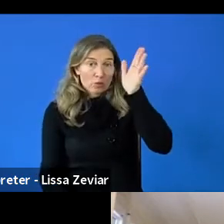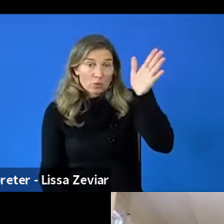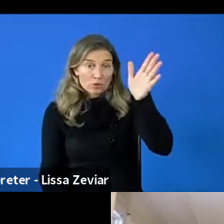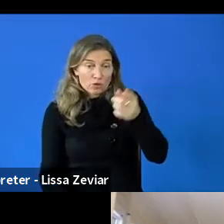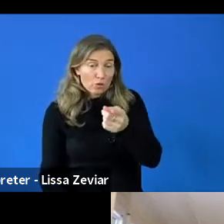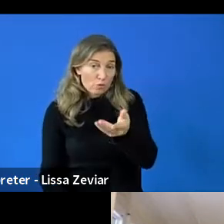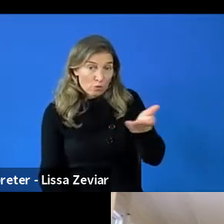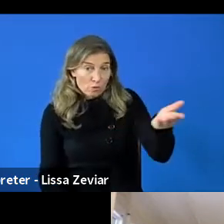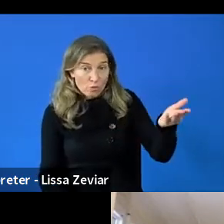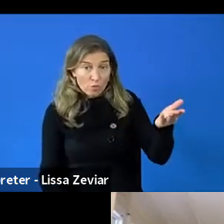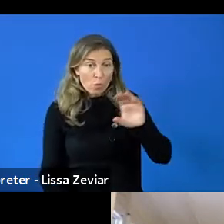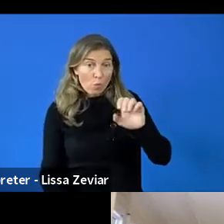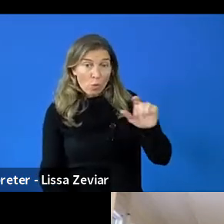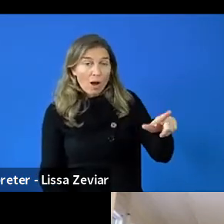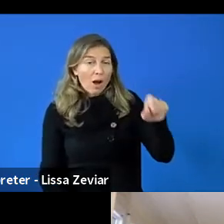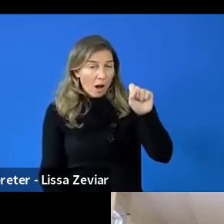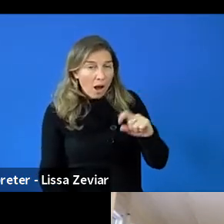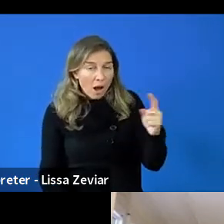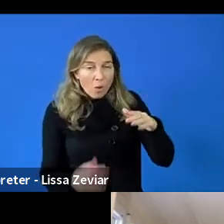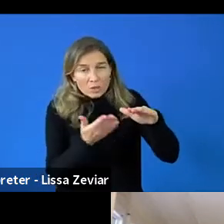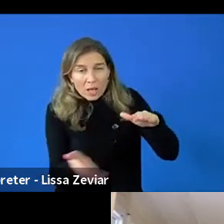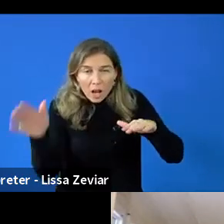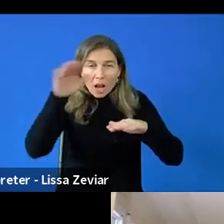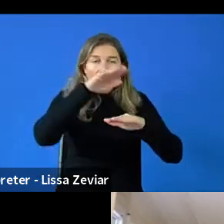because you can always put the lear of reducing